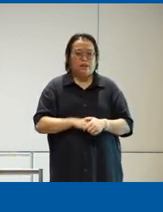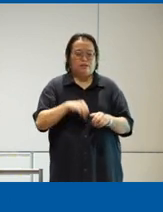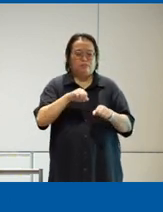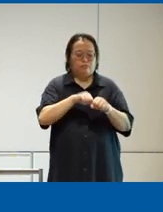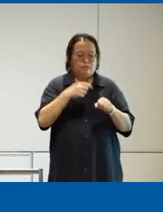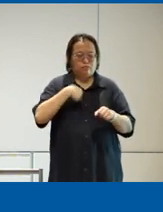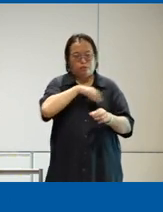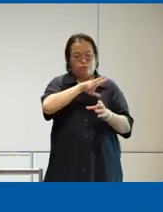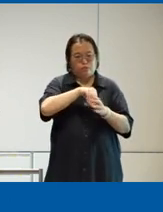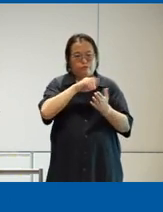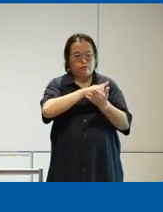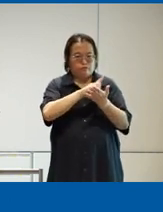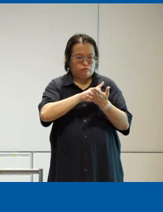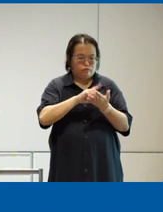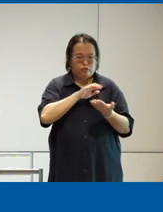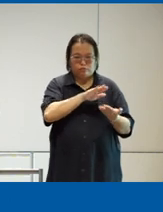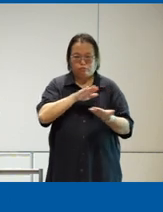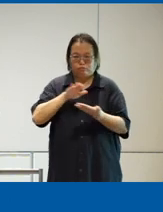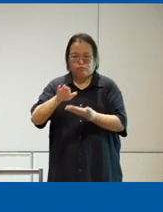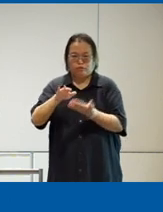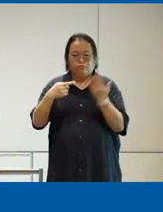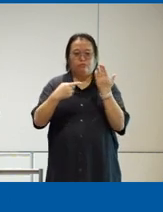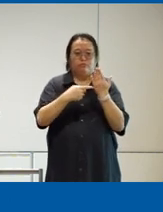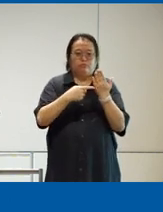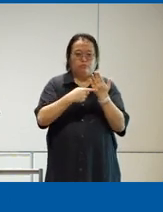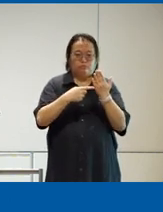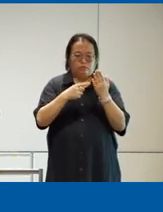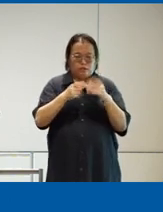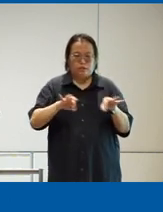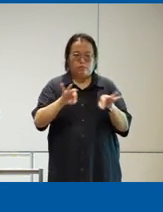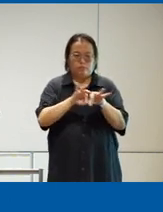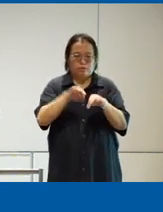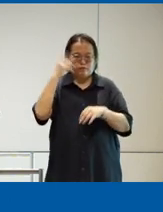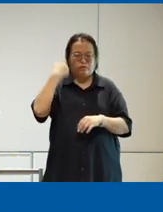technology is the fundamental of the work that we do for our own Tech as well as the work we do